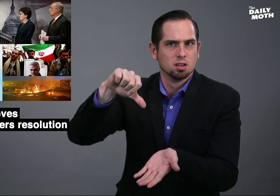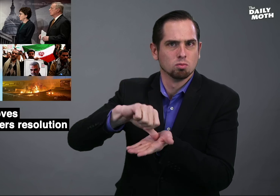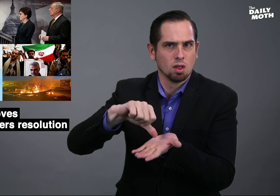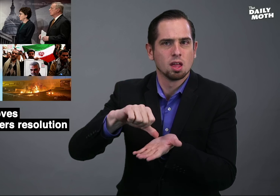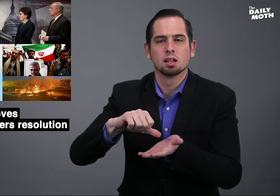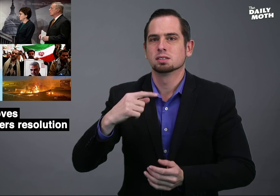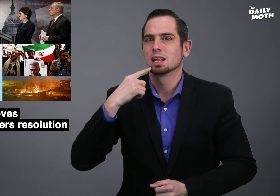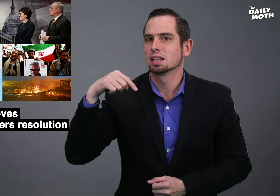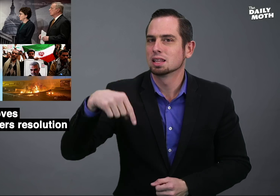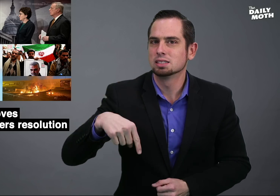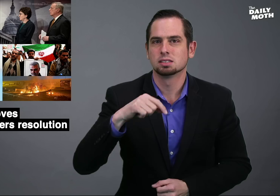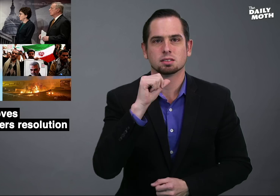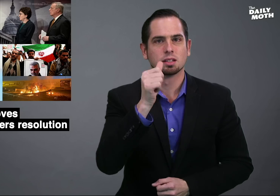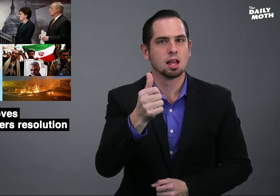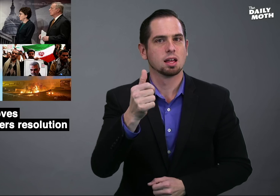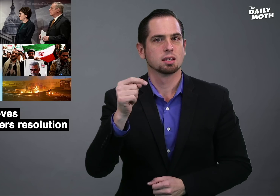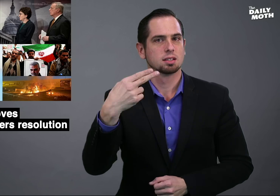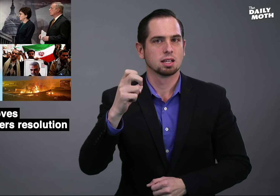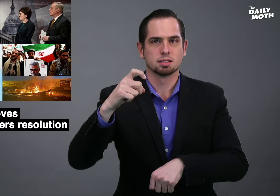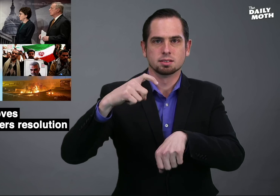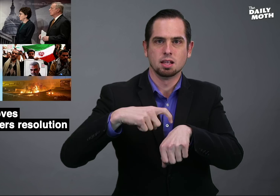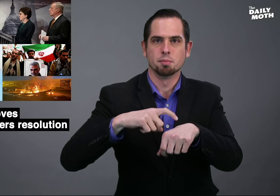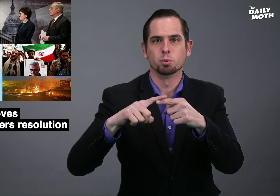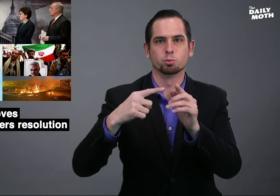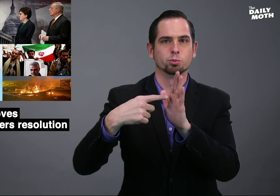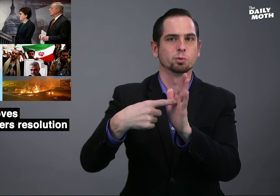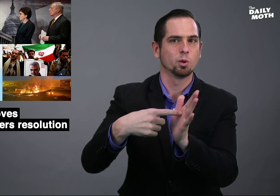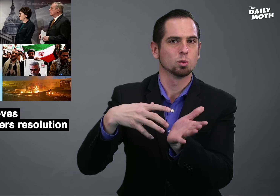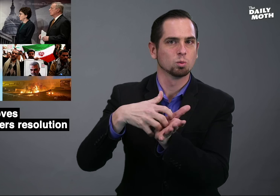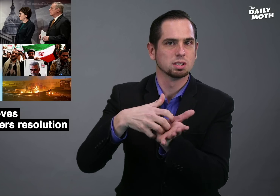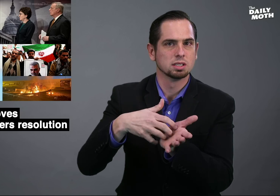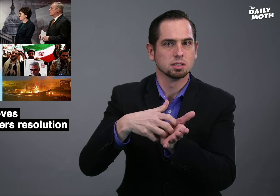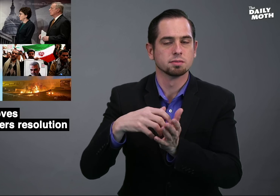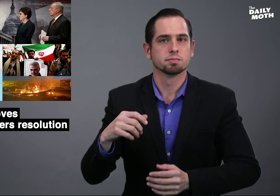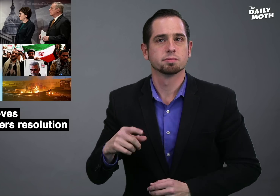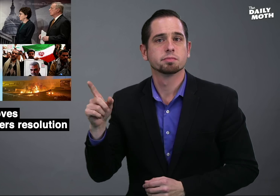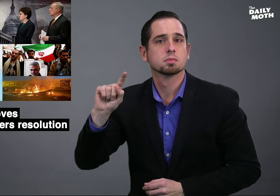Iran and this is not the time to show weakness."